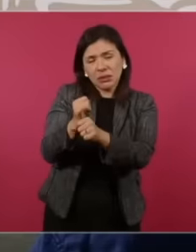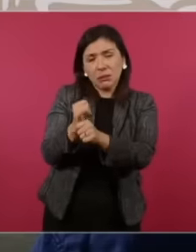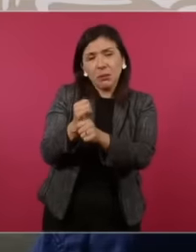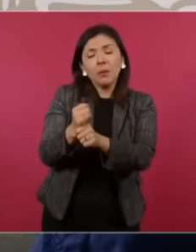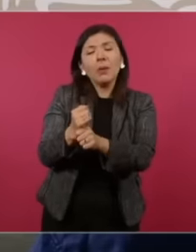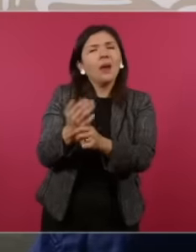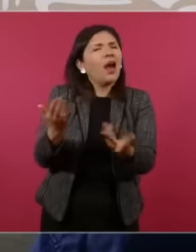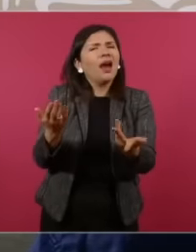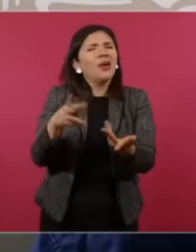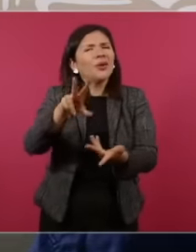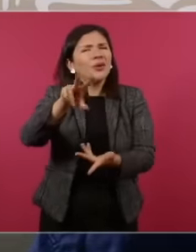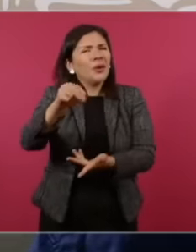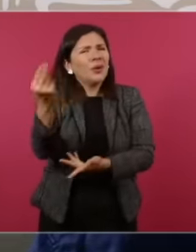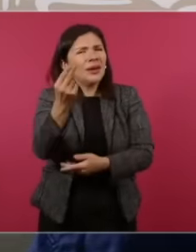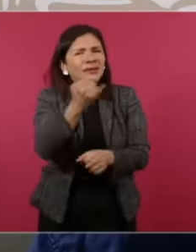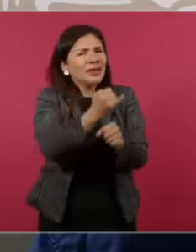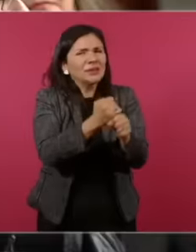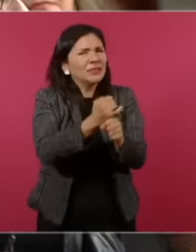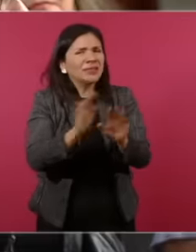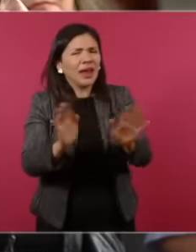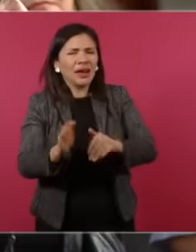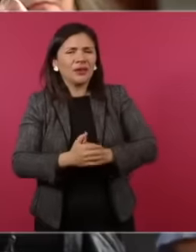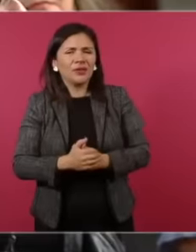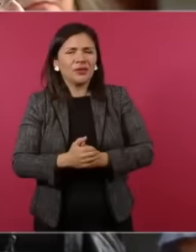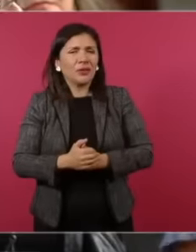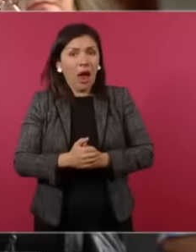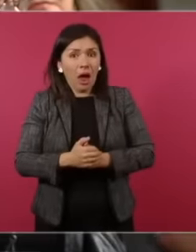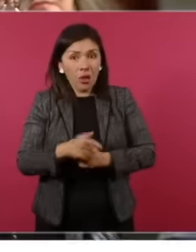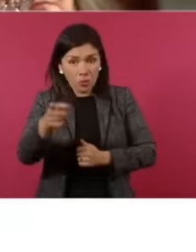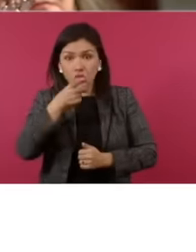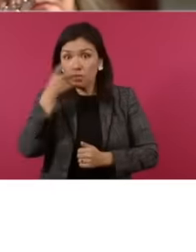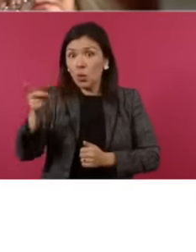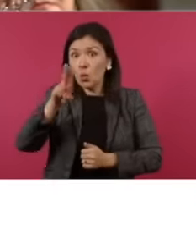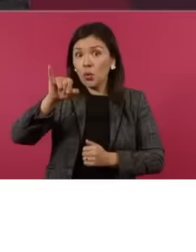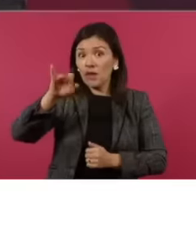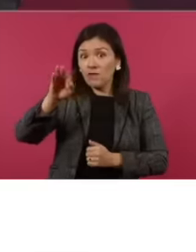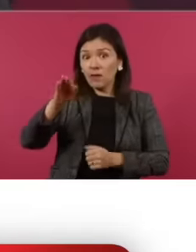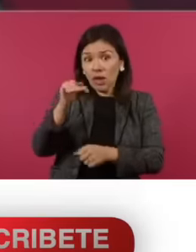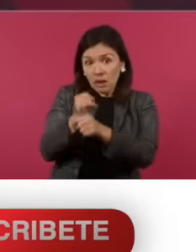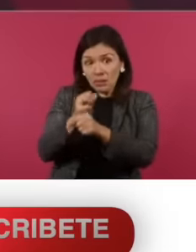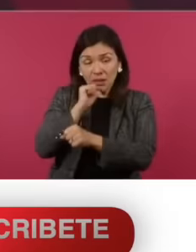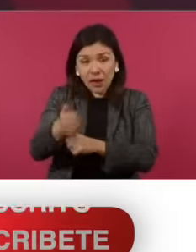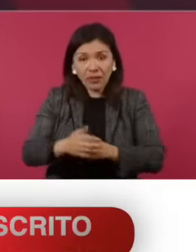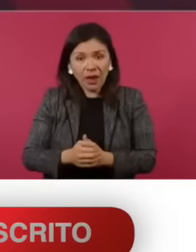need to investigate them but Ah I'm going to tell the wif that I did not investigate them no yes no no they